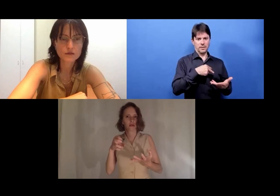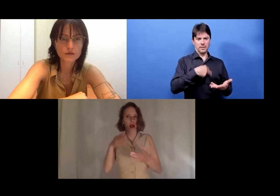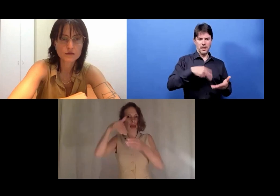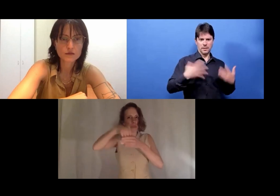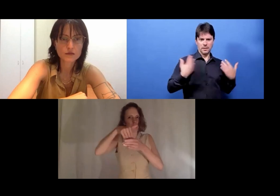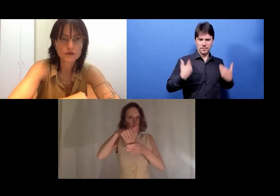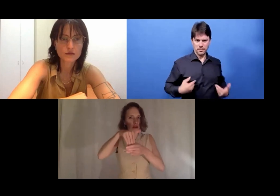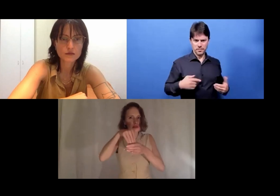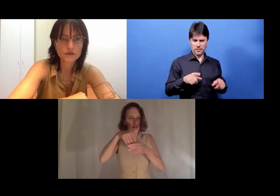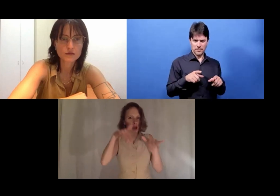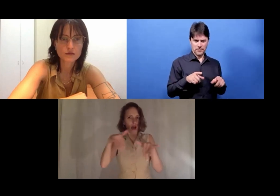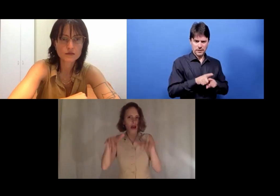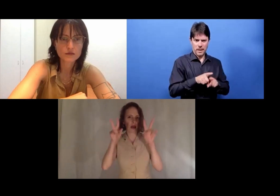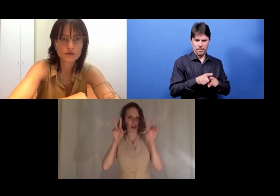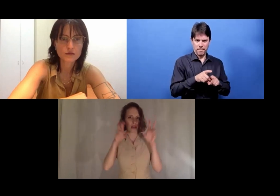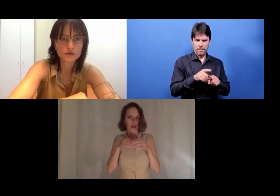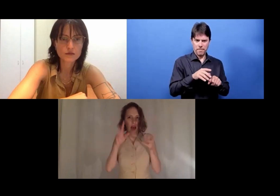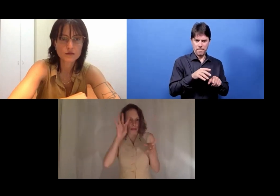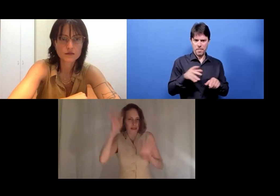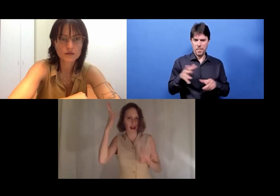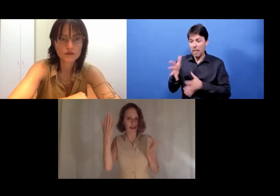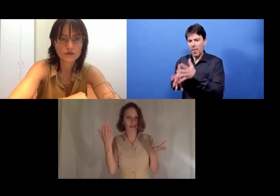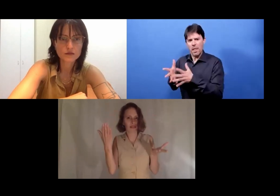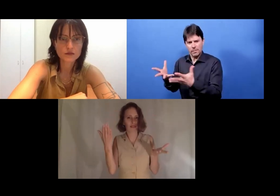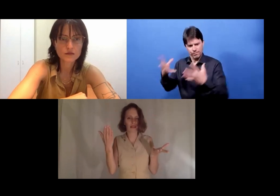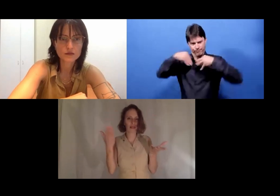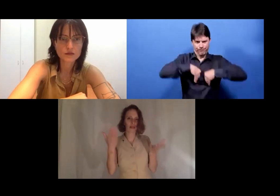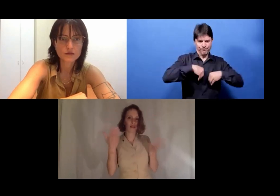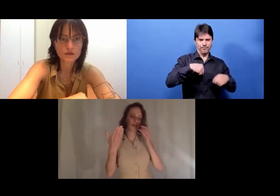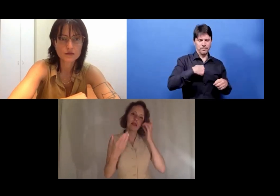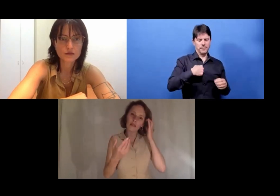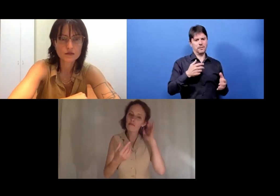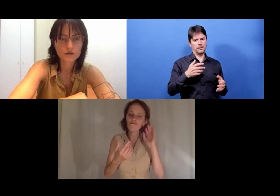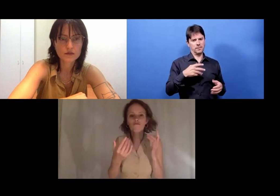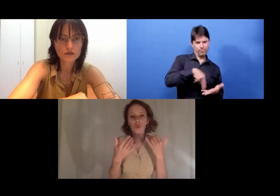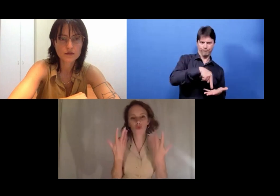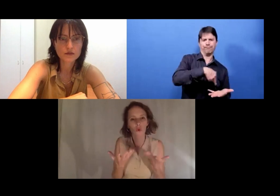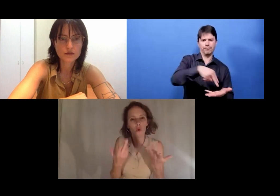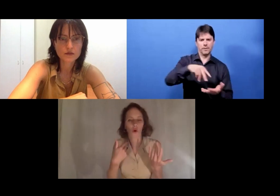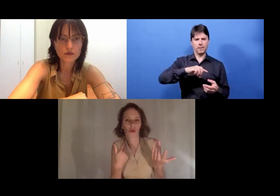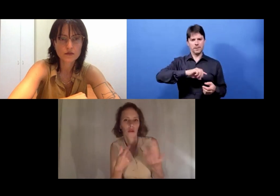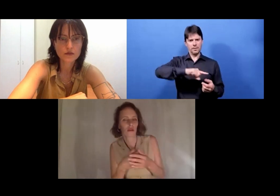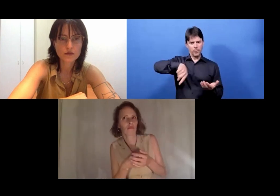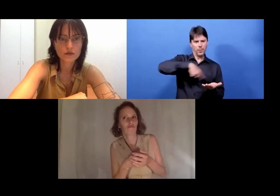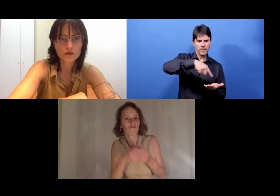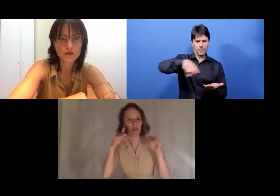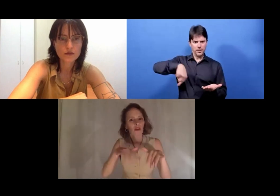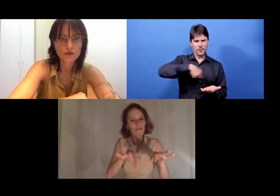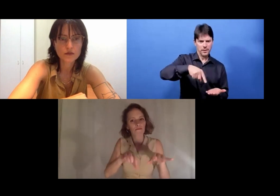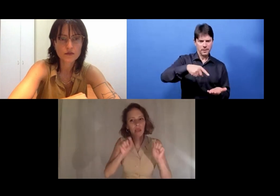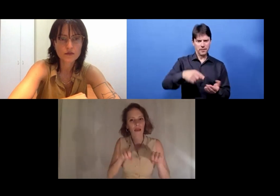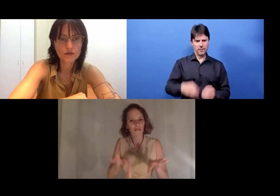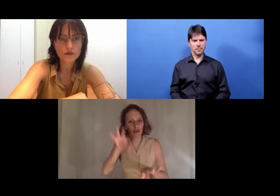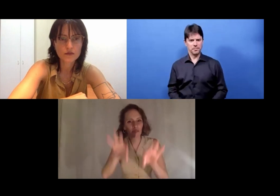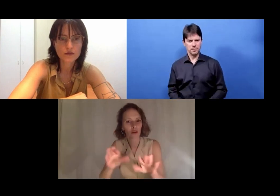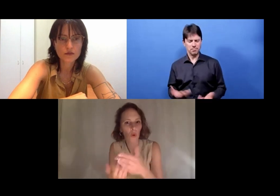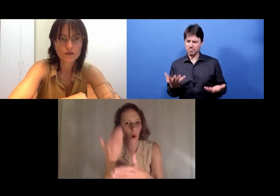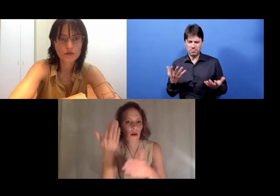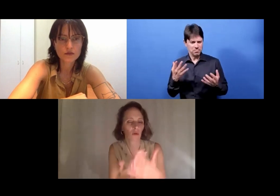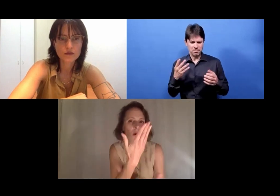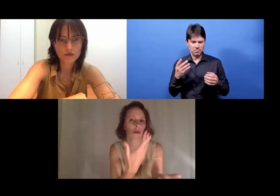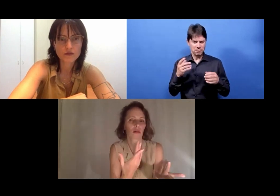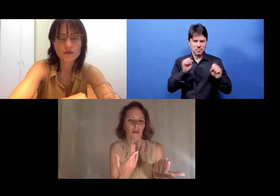There is signed content. However, it is abstraction that you apply with dance and repetition.